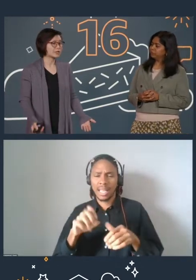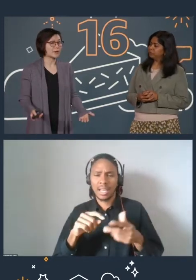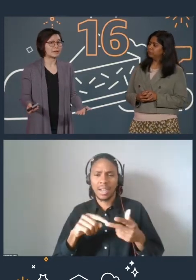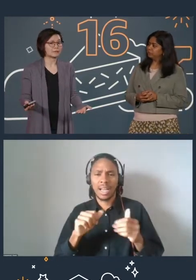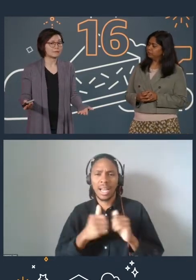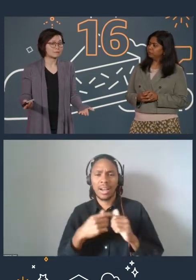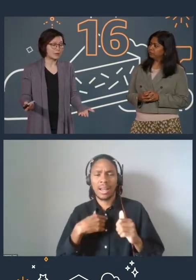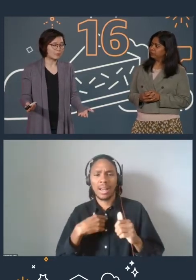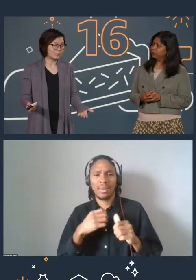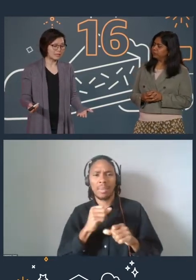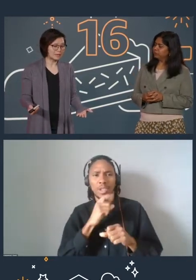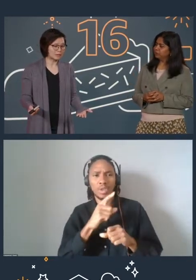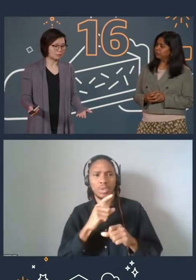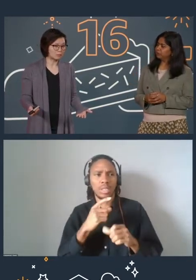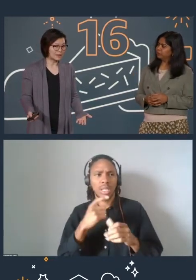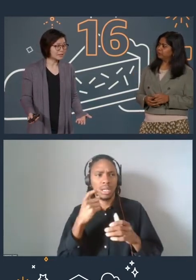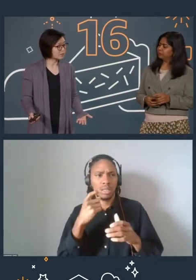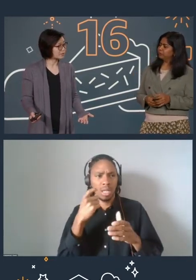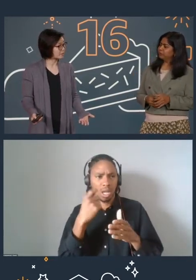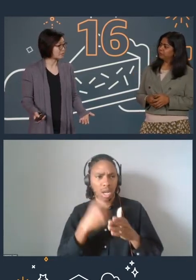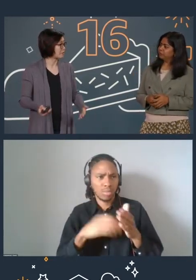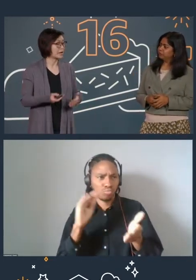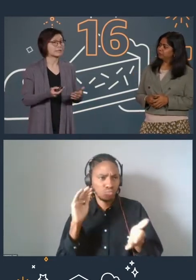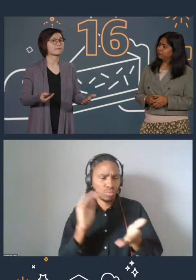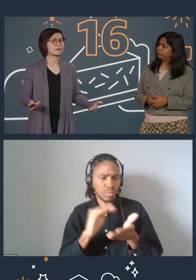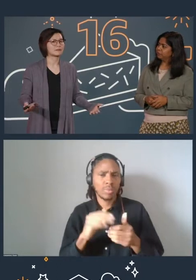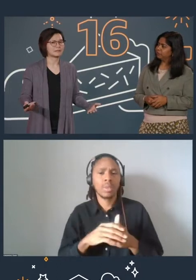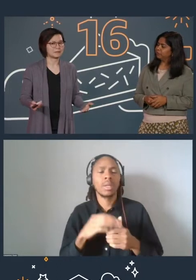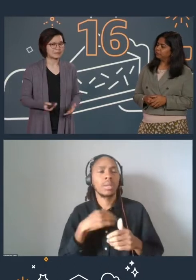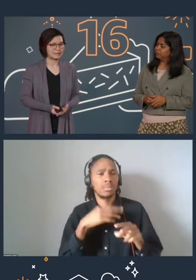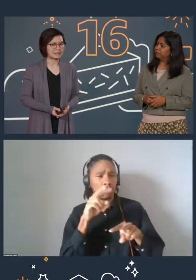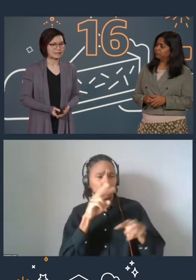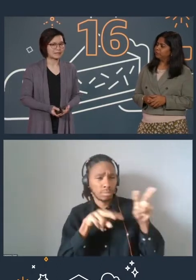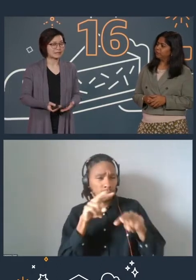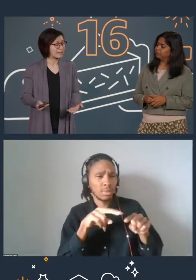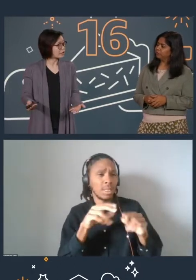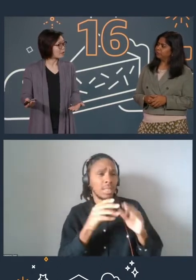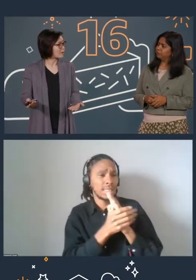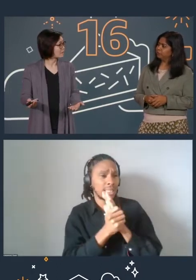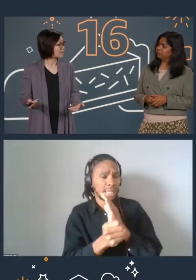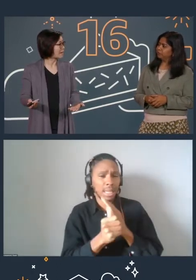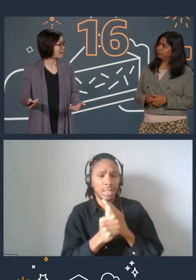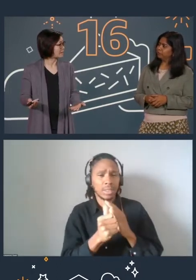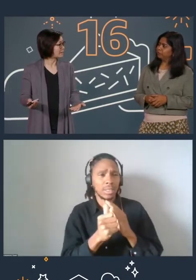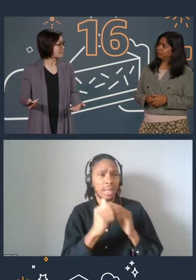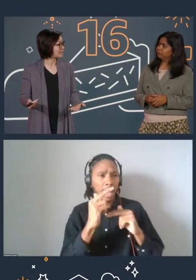So I realize by browsing through Skills Builder and it's various learning plans, there's actually one for data analytics.